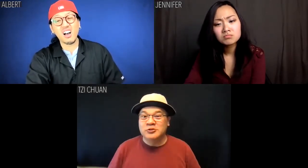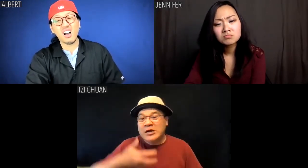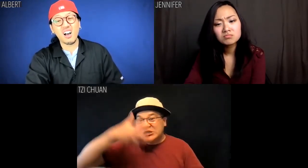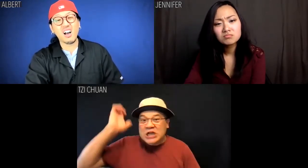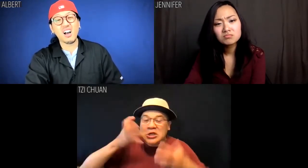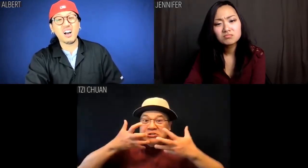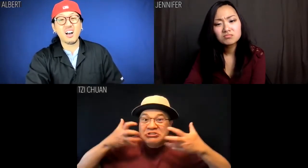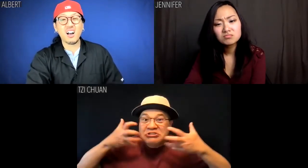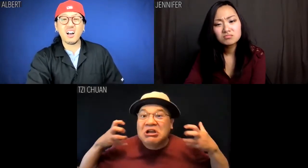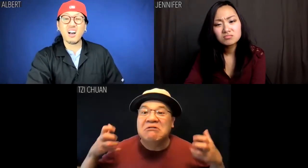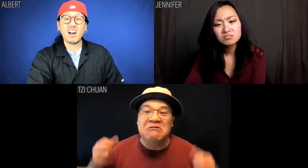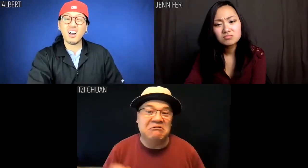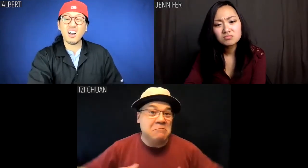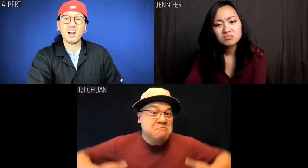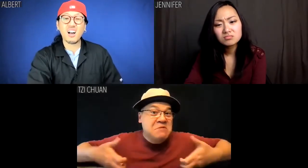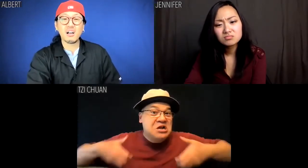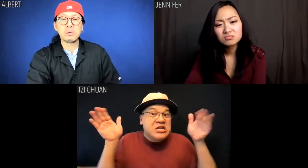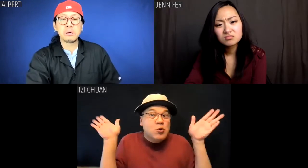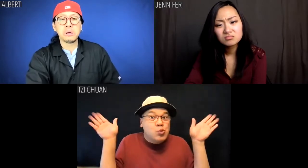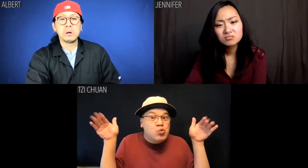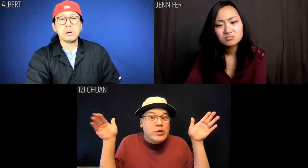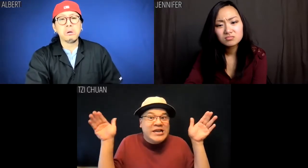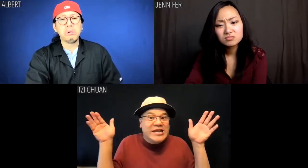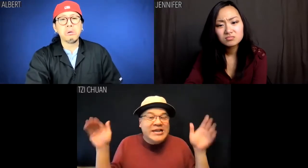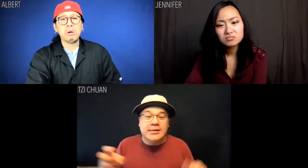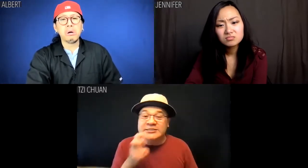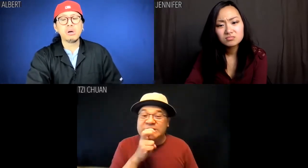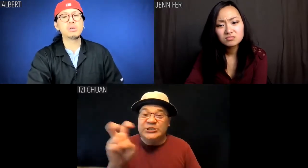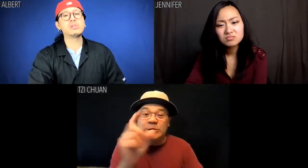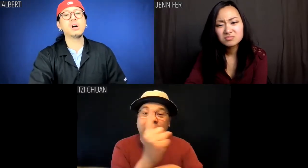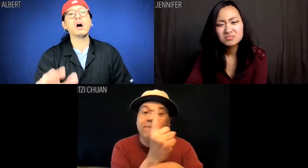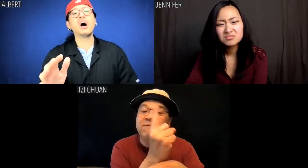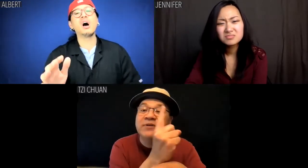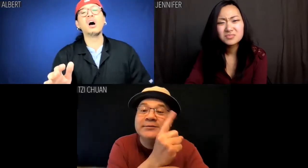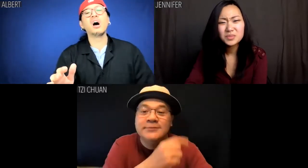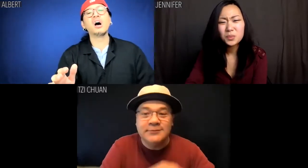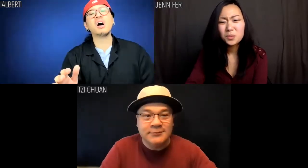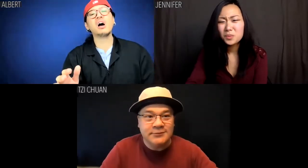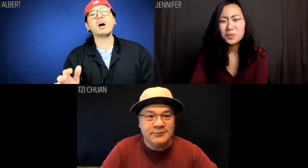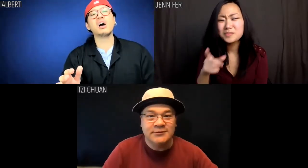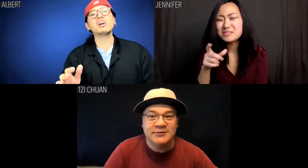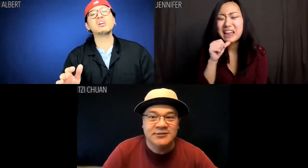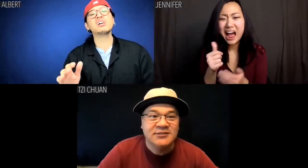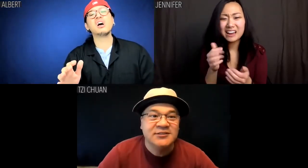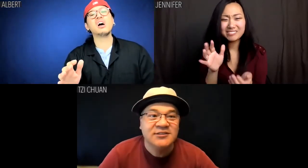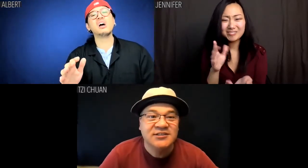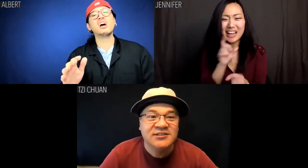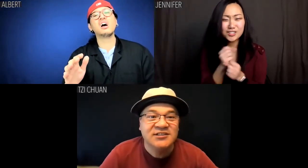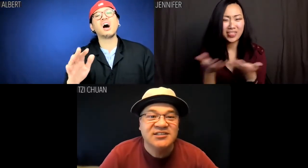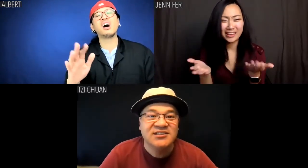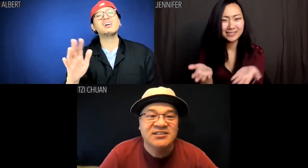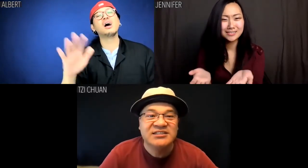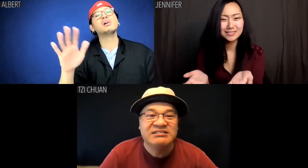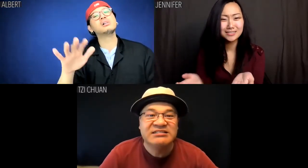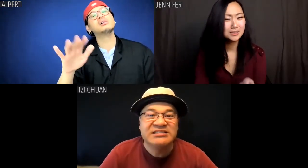Monkey wings. Snake feet. Jennifer: Those .... those aren't things.